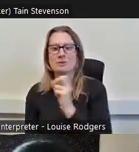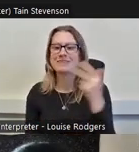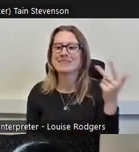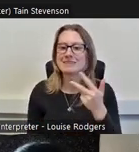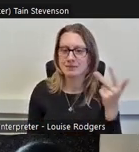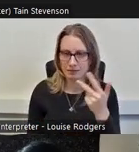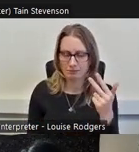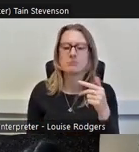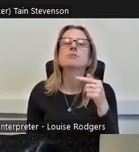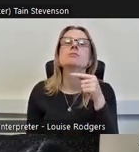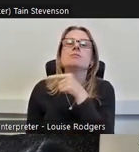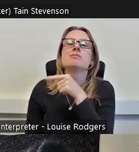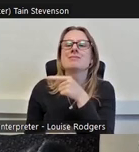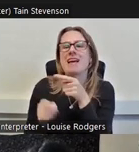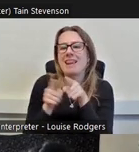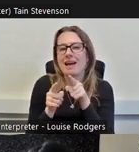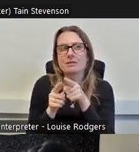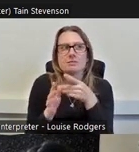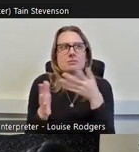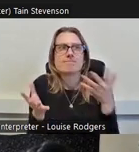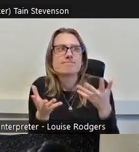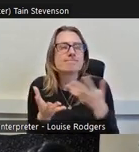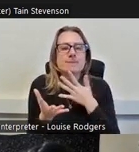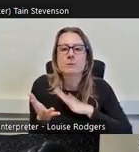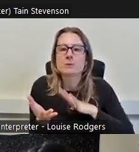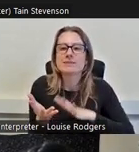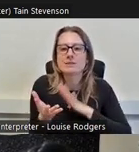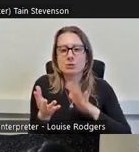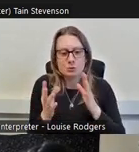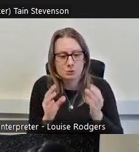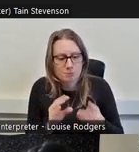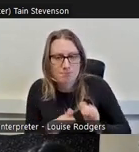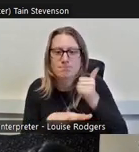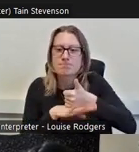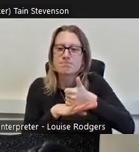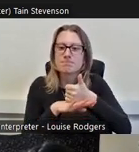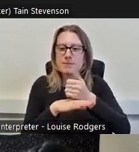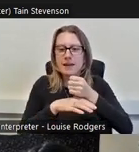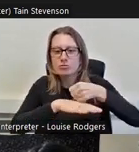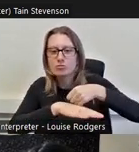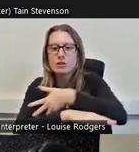almost from a need to build a grassroots network and community for us working